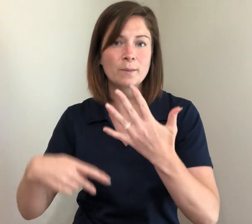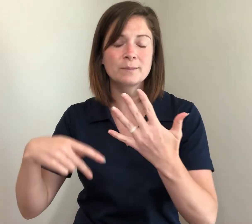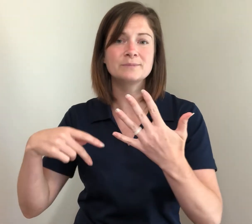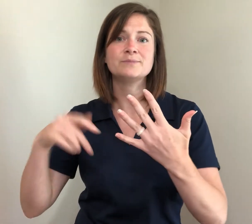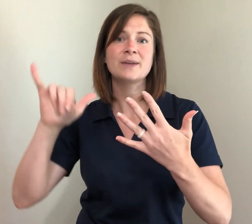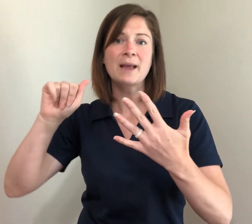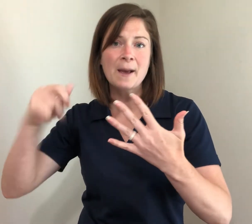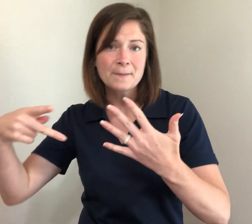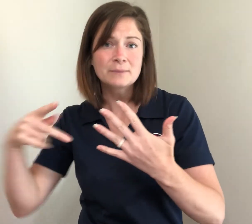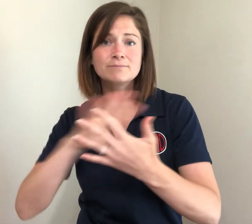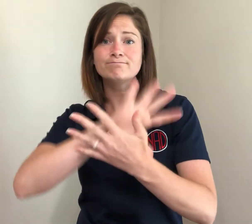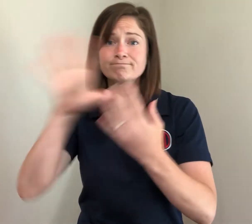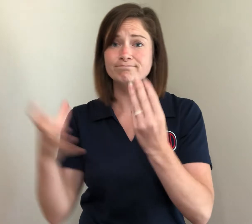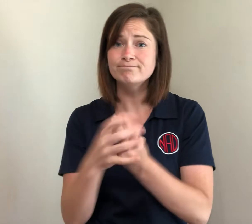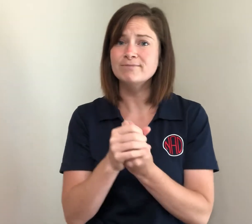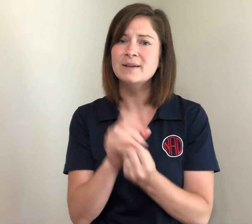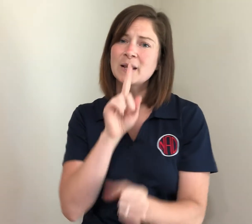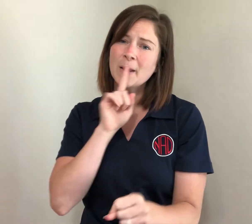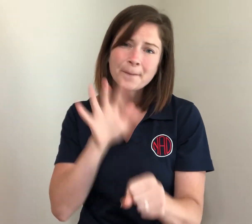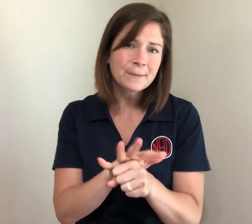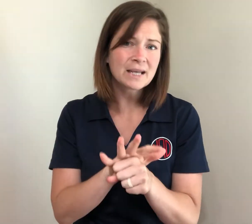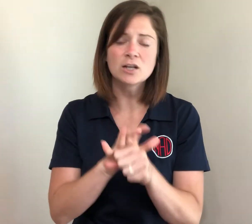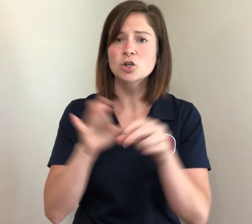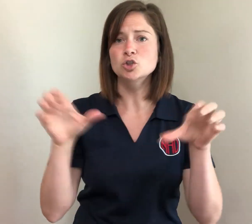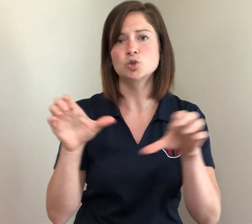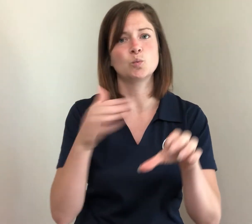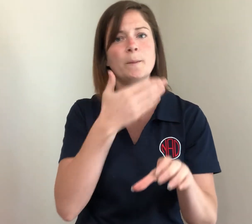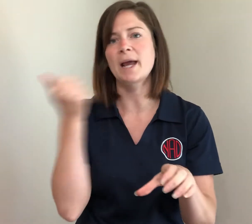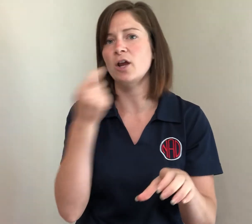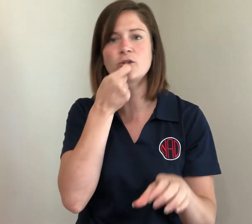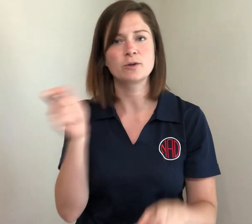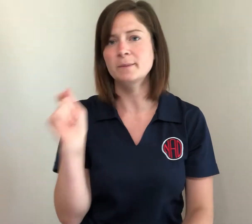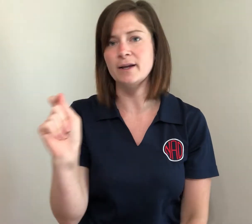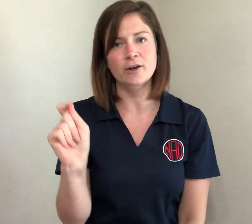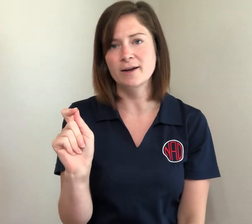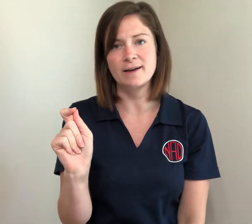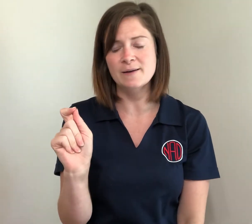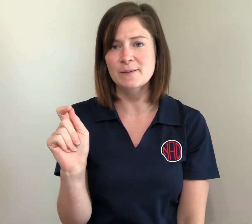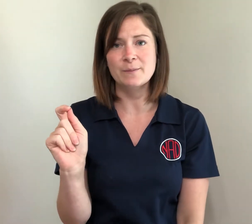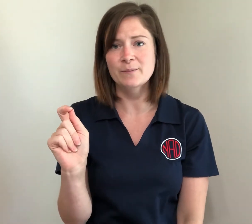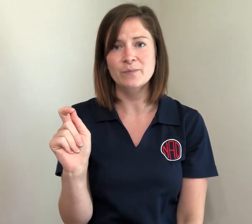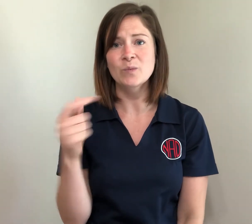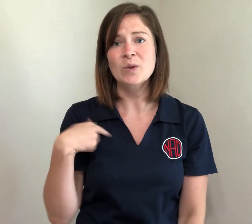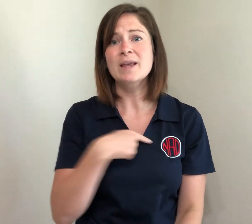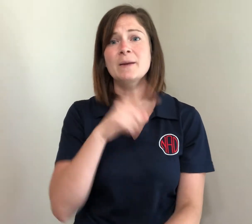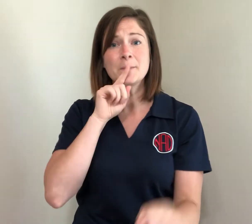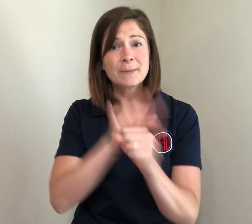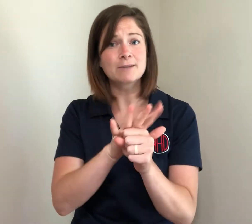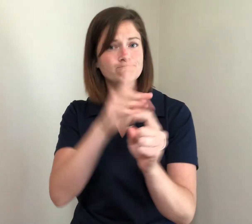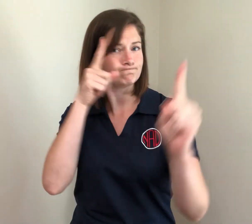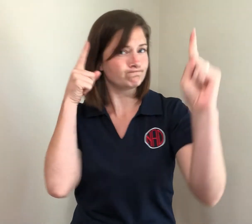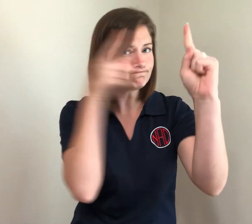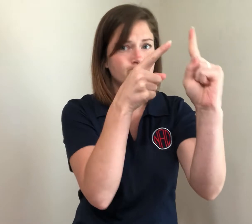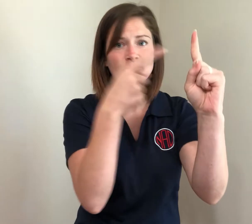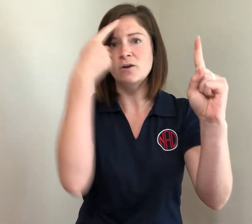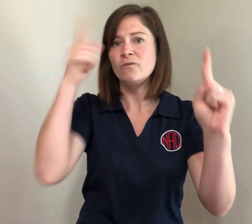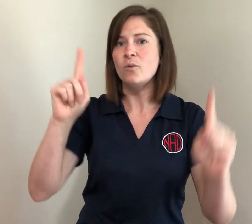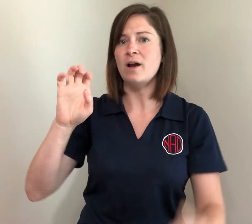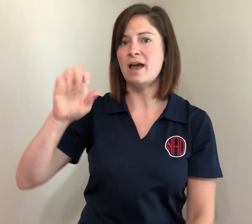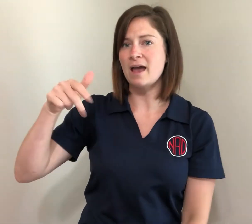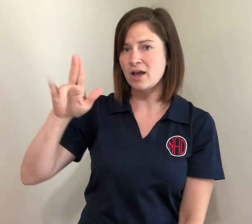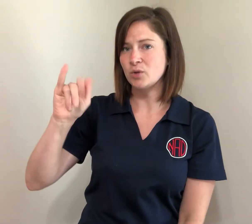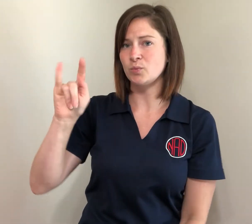commit to doing better and striving for more equity.